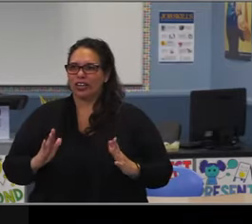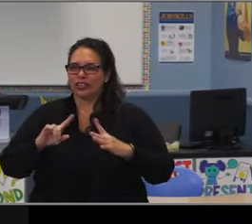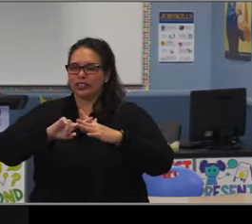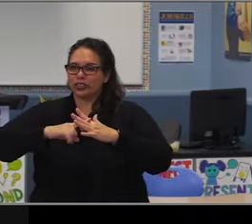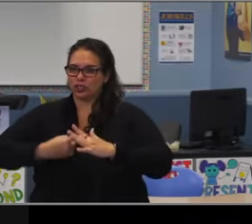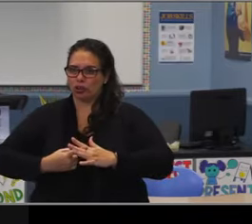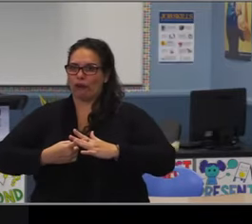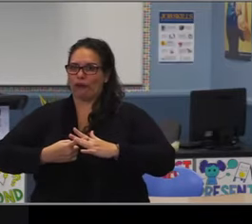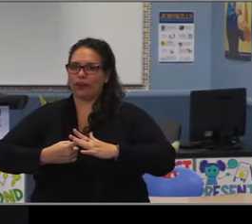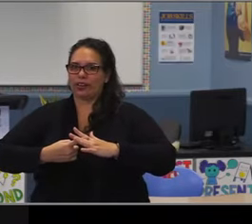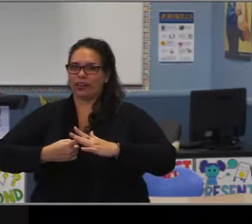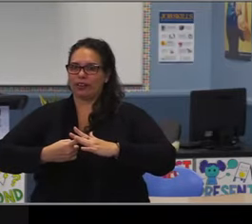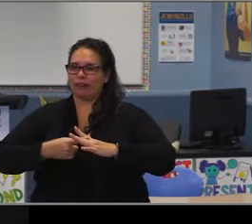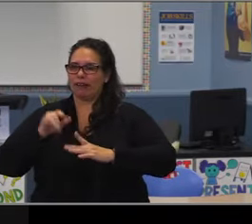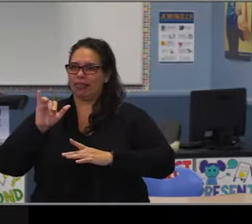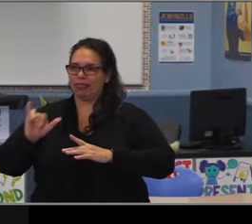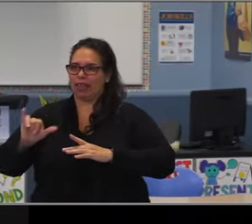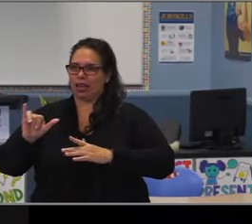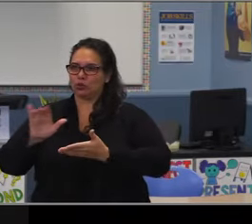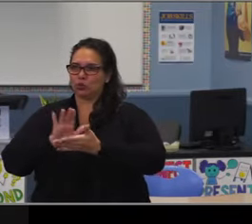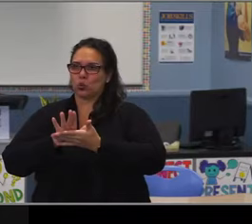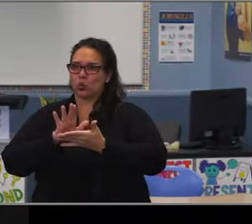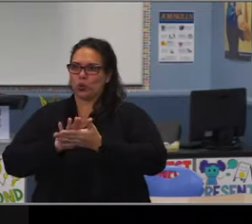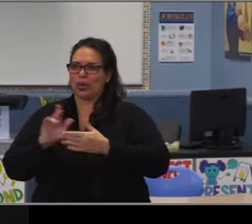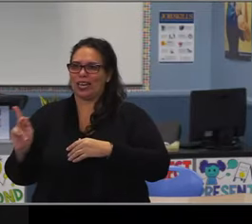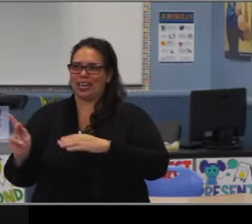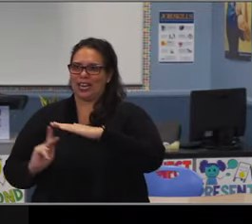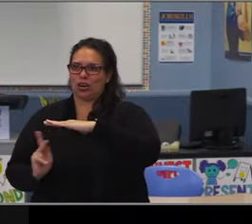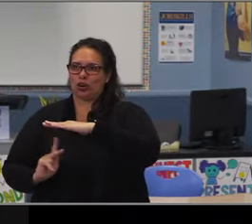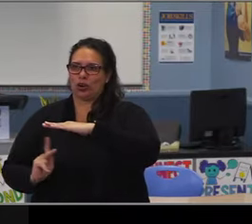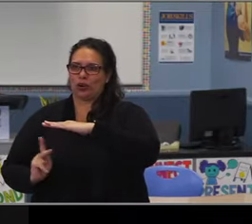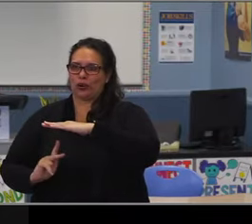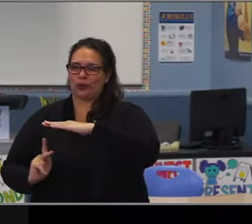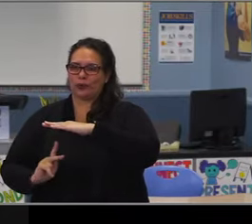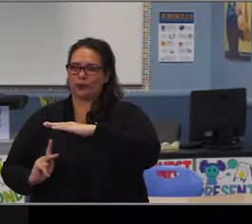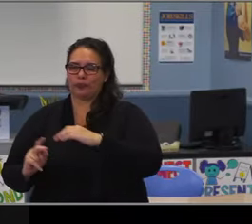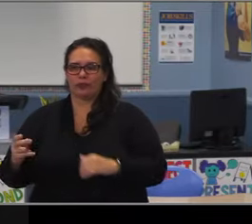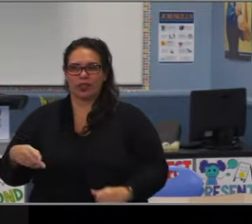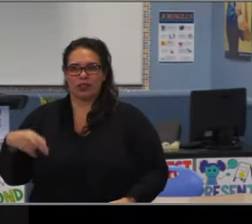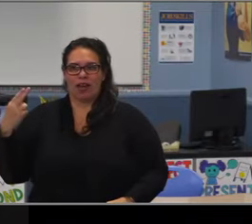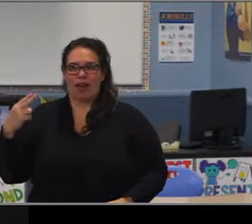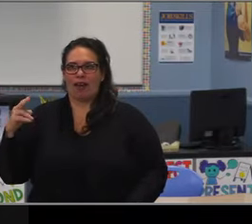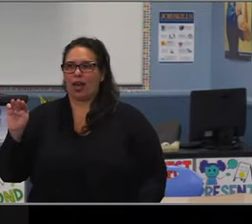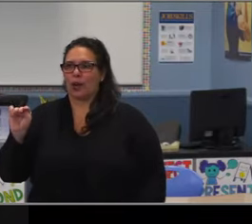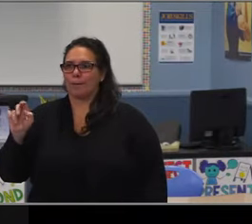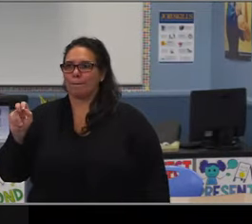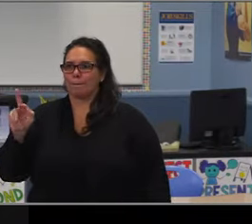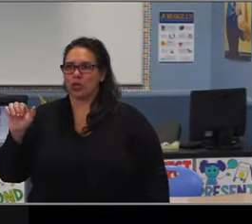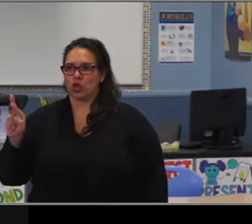And like I said, that has an impact on elective offerings. The implication here is really our K-8 schools